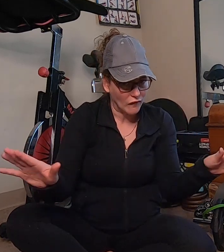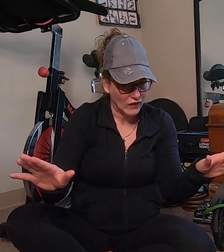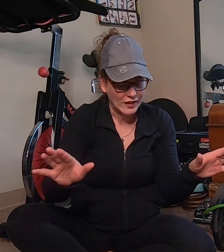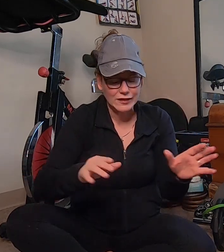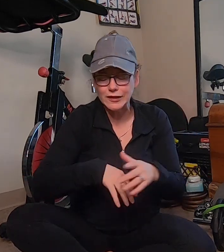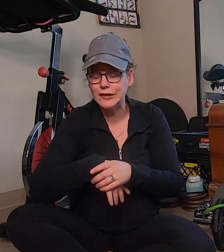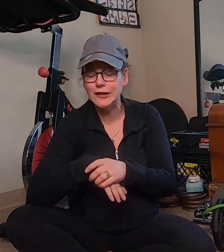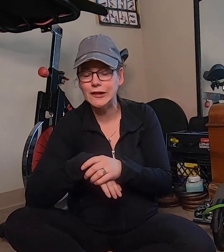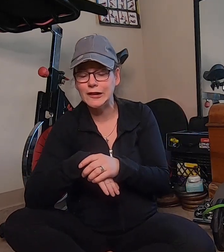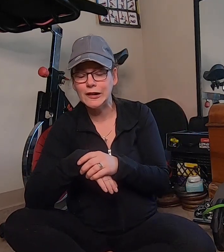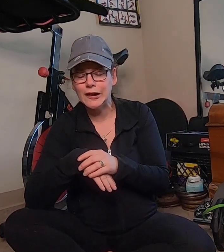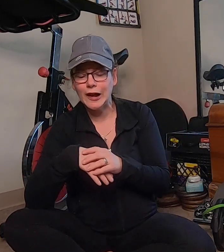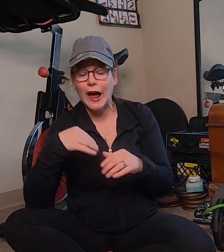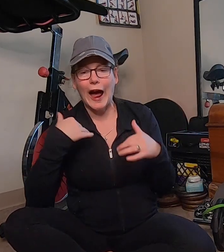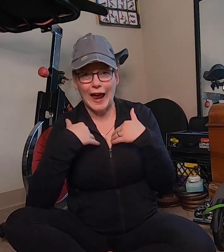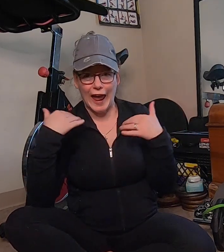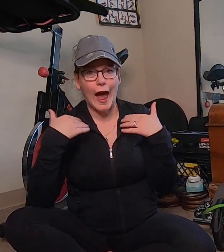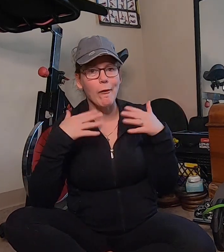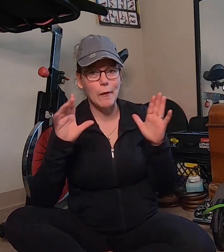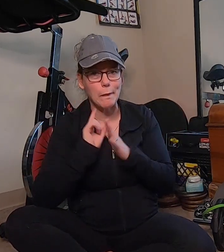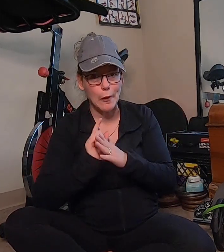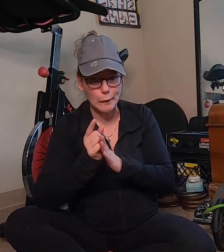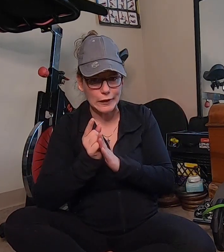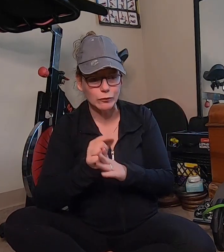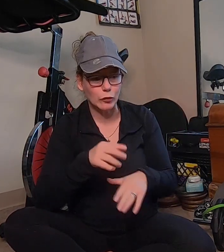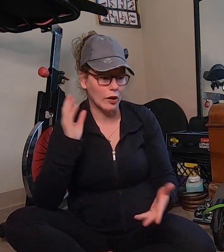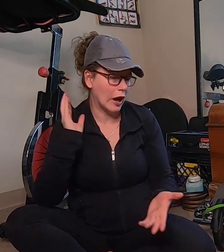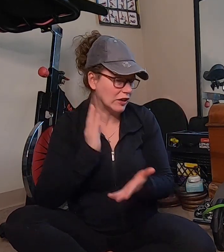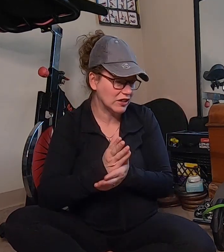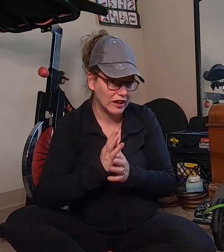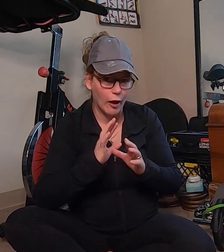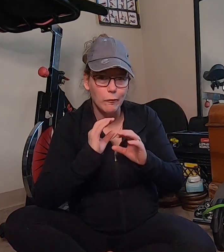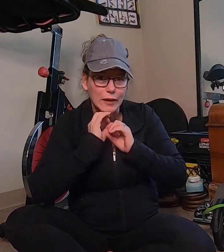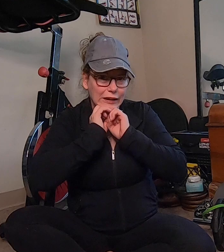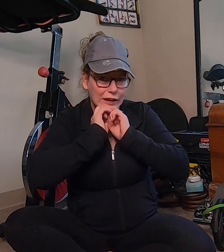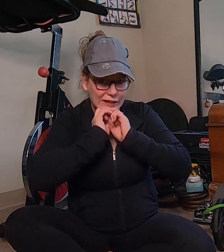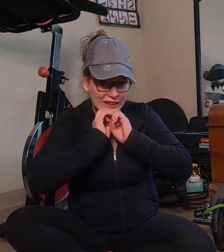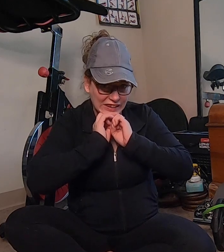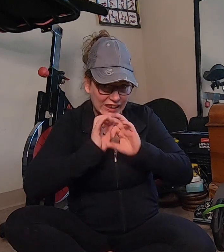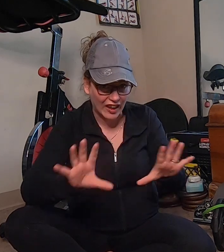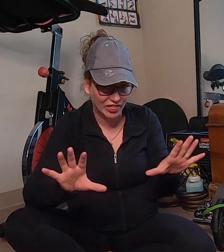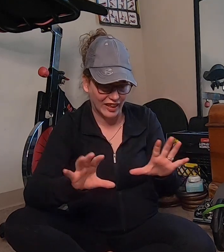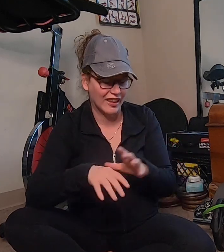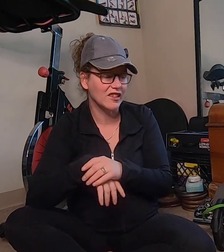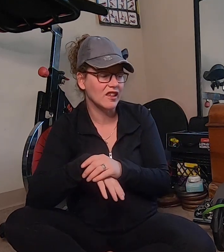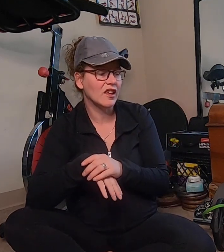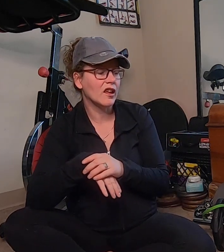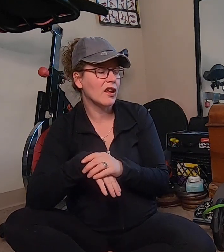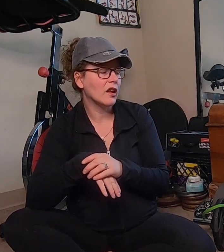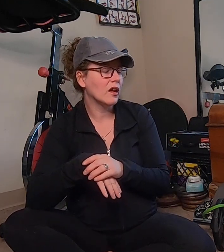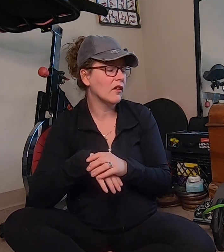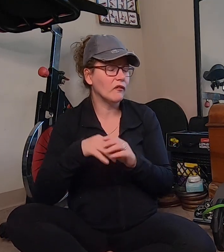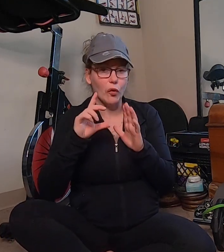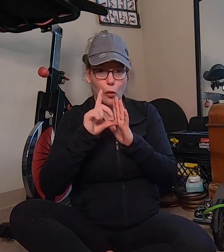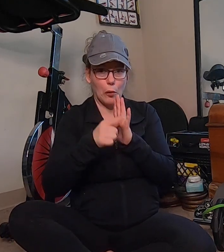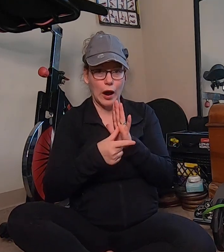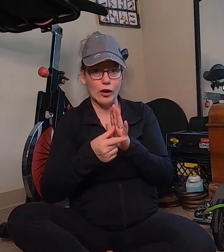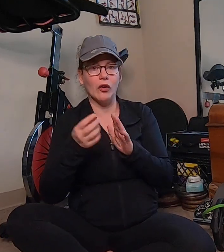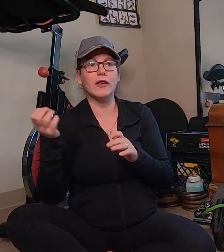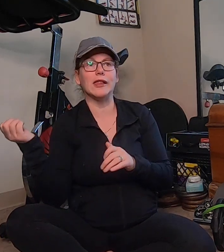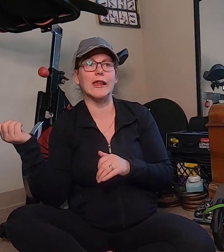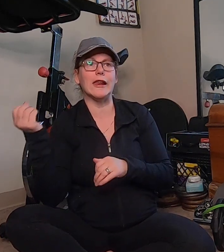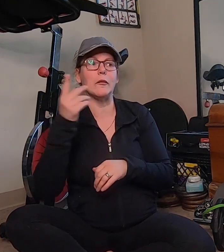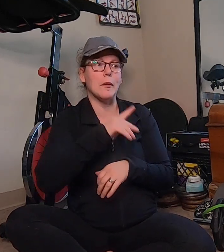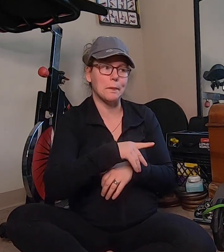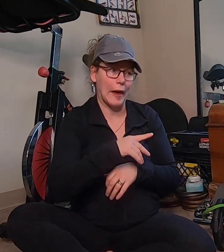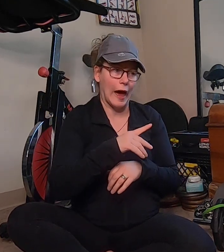not perfect I had my moment where I stopped and did nothing for a while and then I went